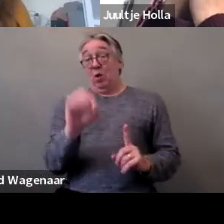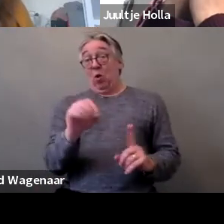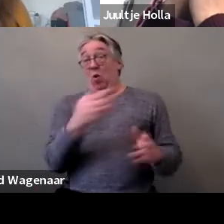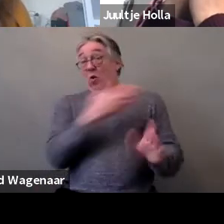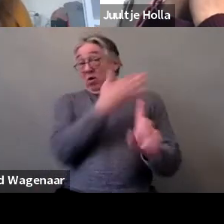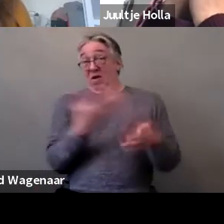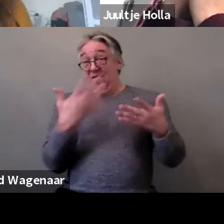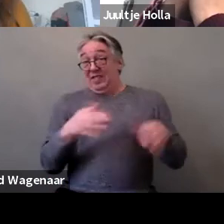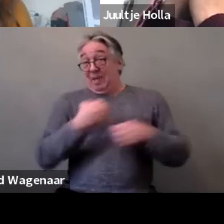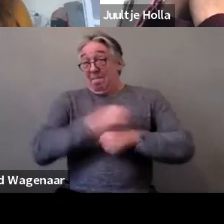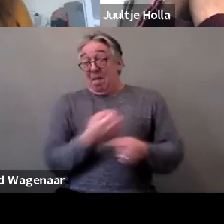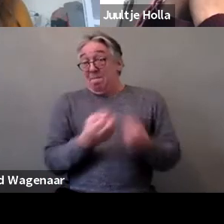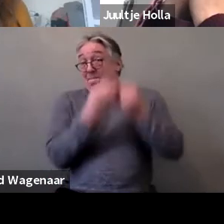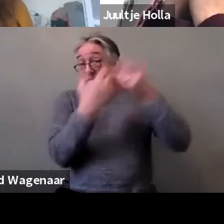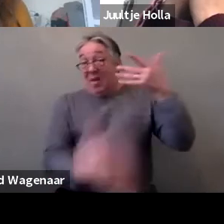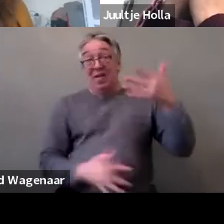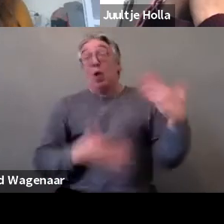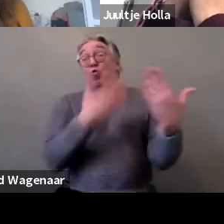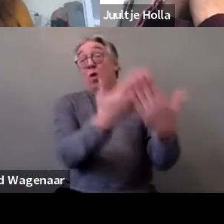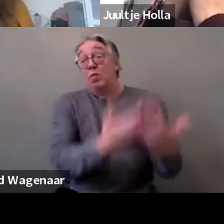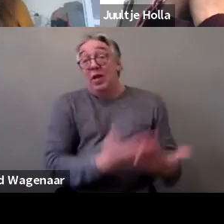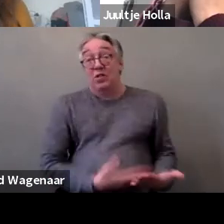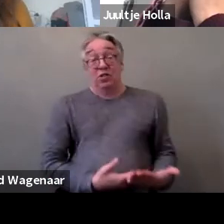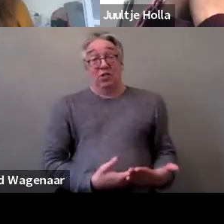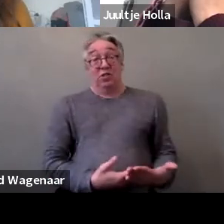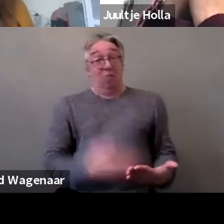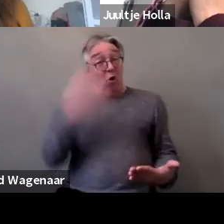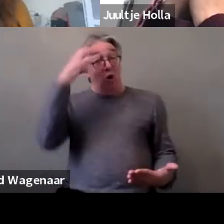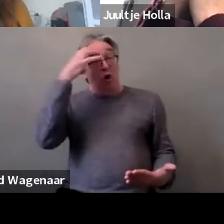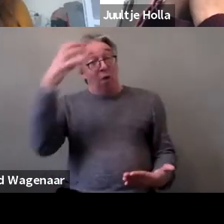and how to achieve tangible changes in Member States and at the EU level.